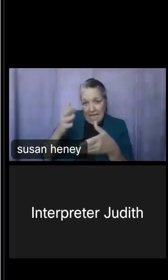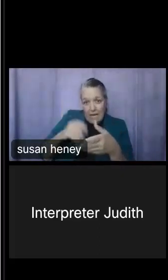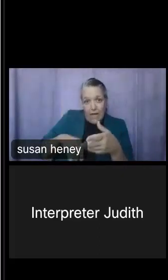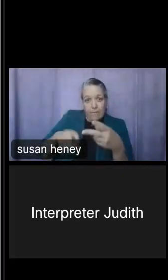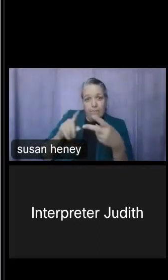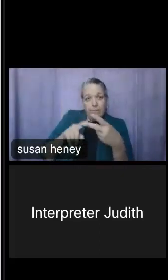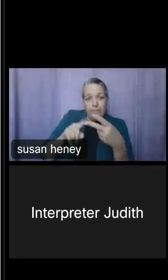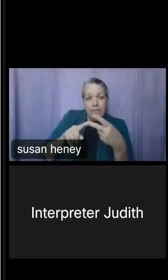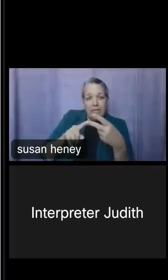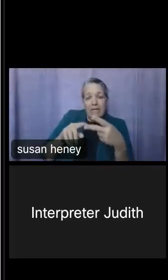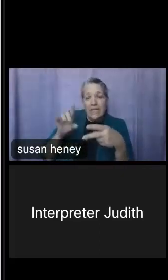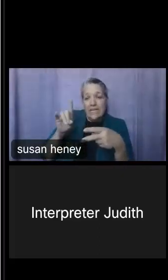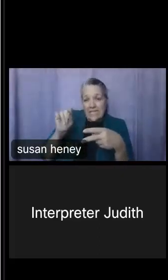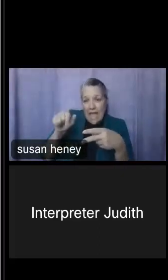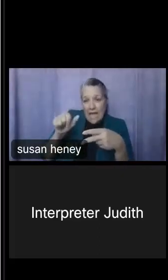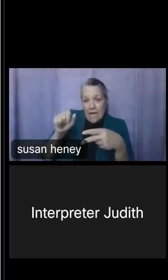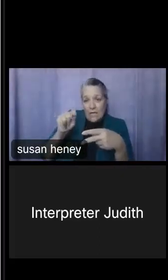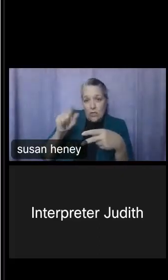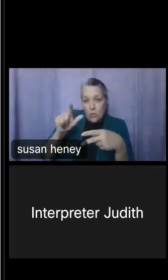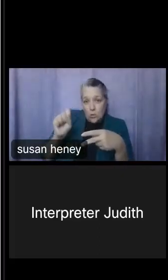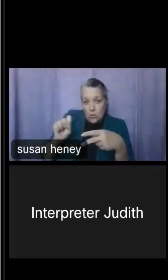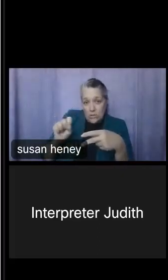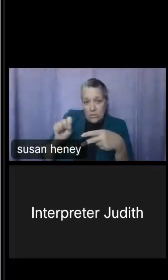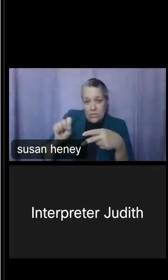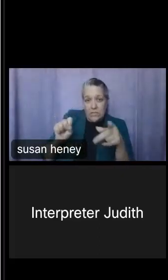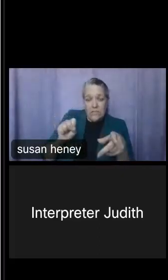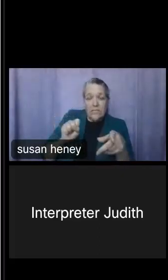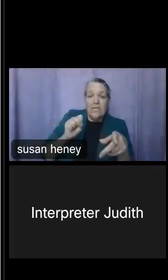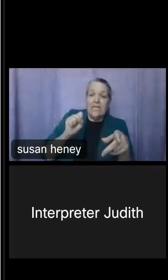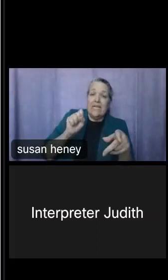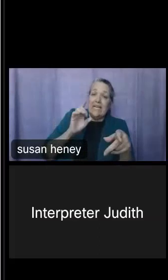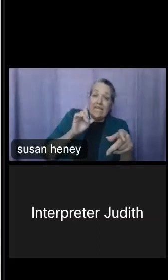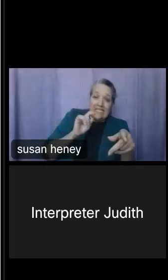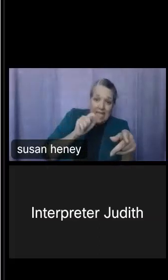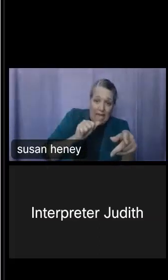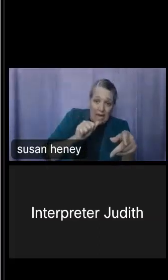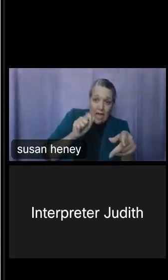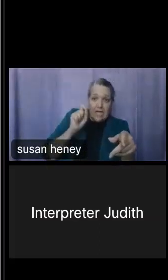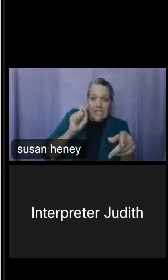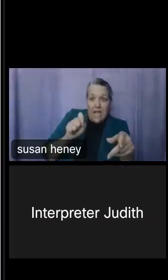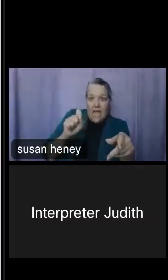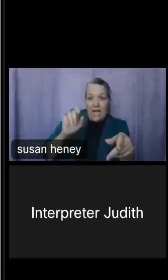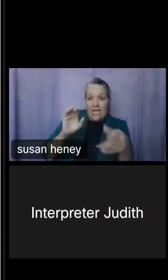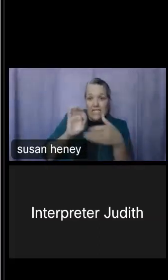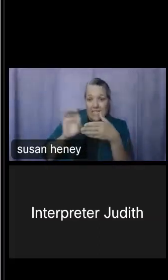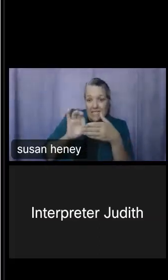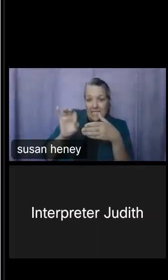one is going to be data.census.gov, and we'll have some exercise there, followed by the